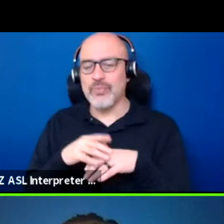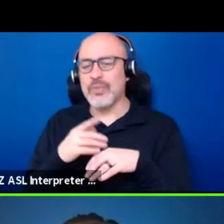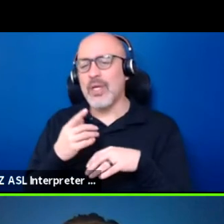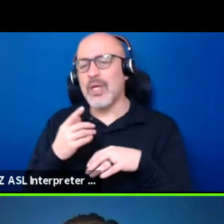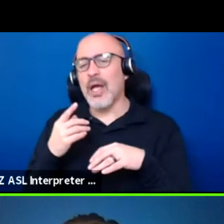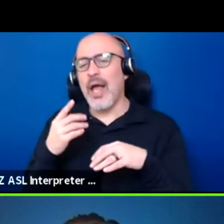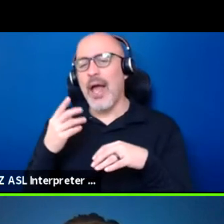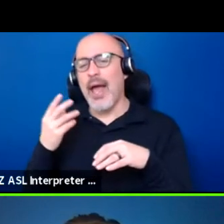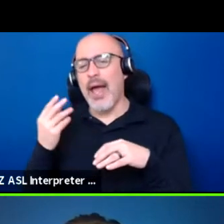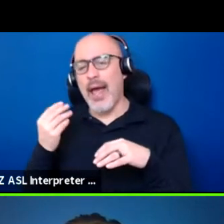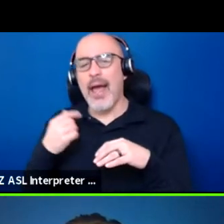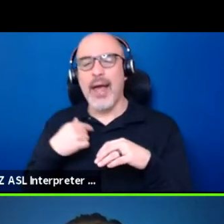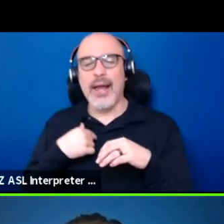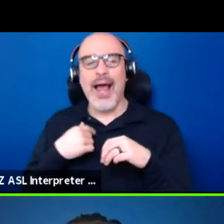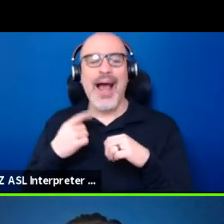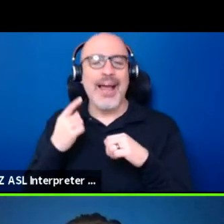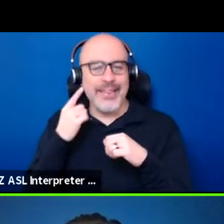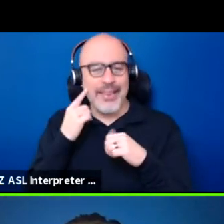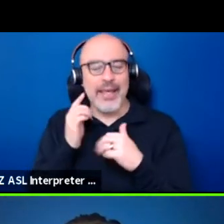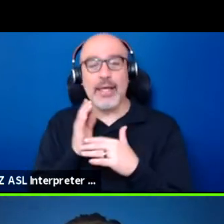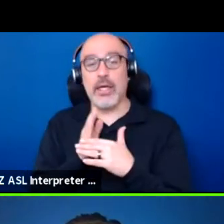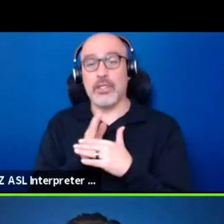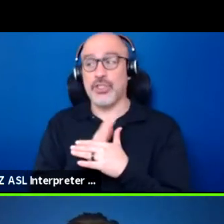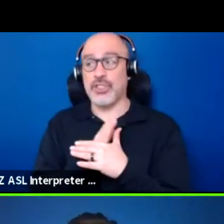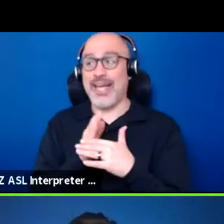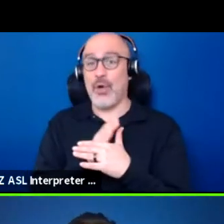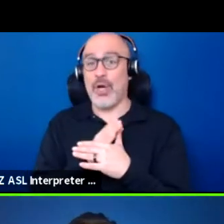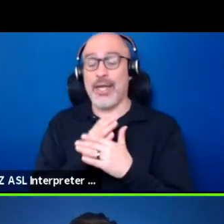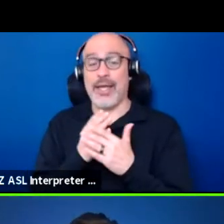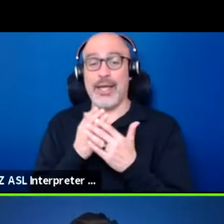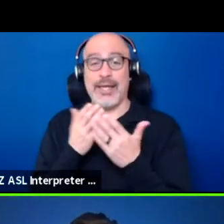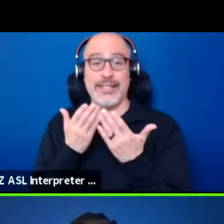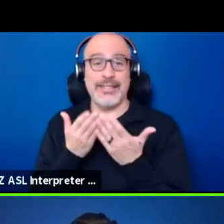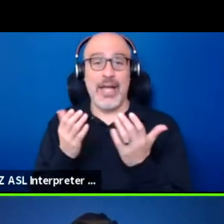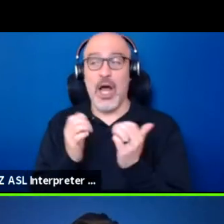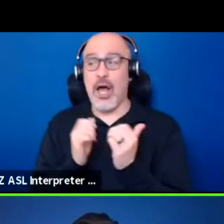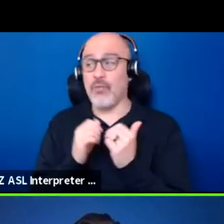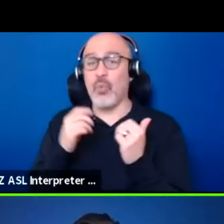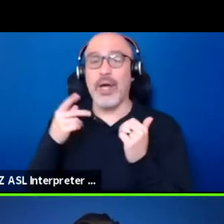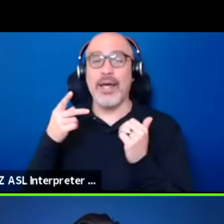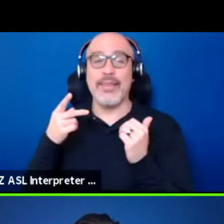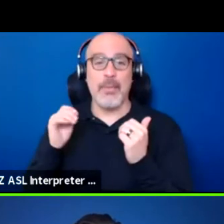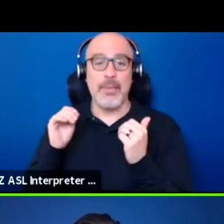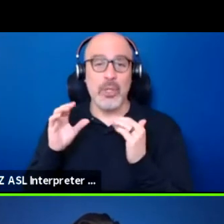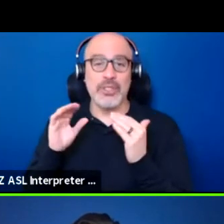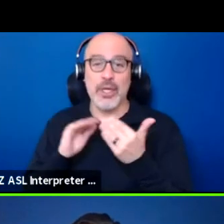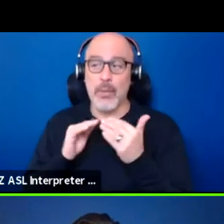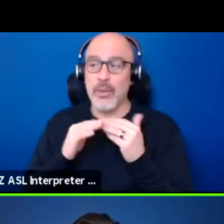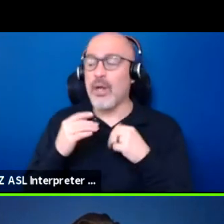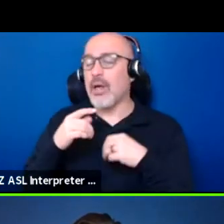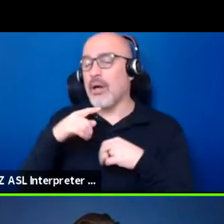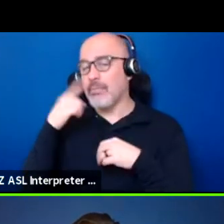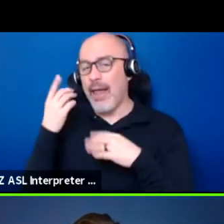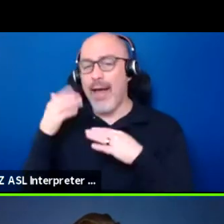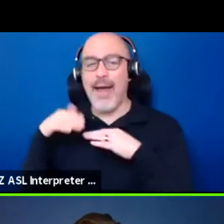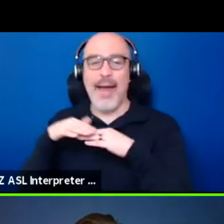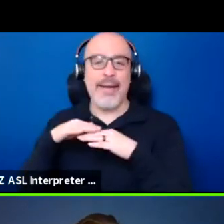I do think that it's sharing that stuff within POC communities and with black and native folks is like super important